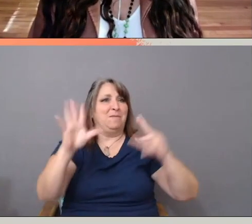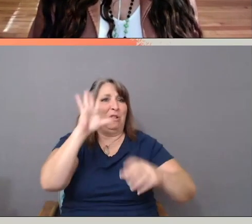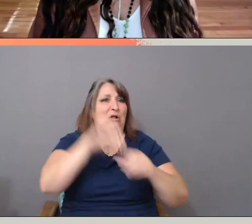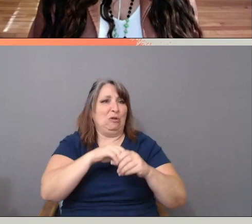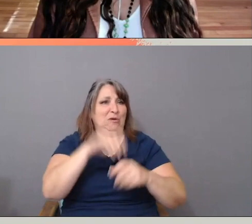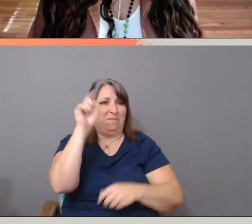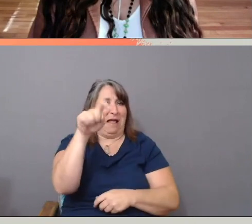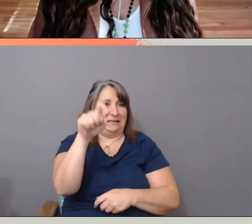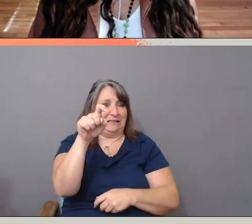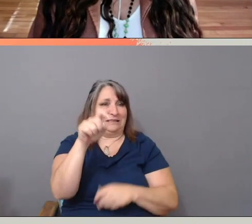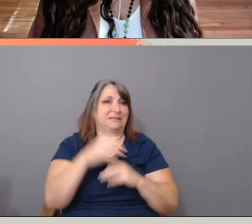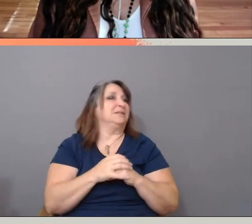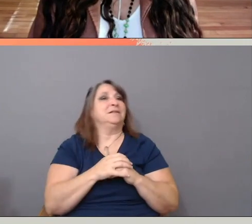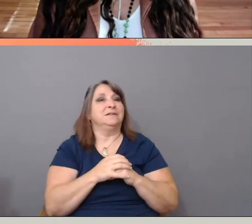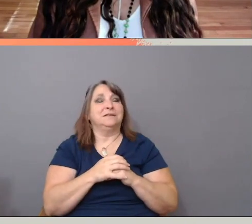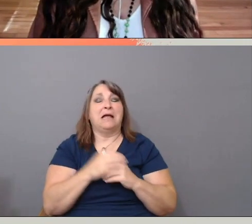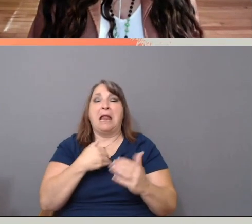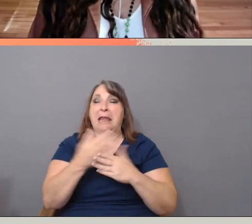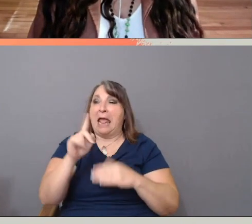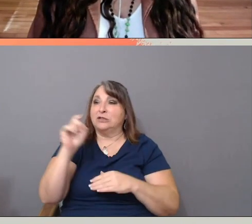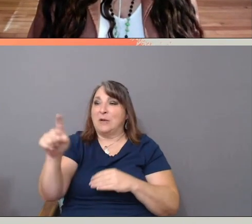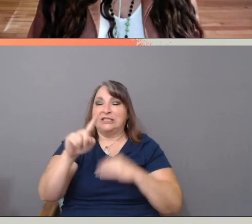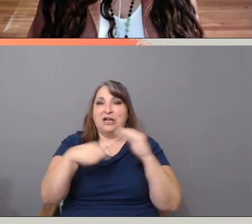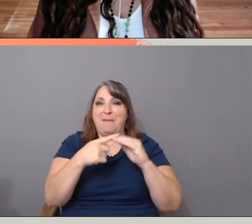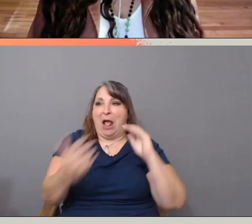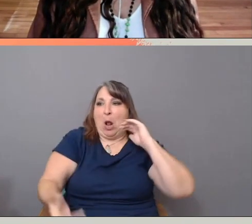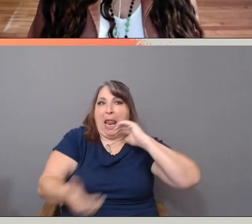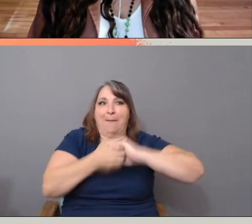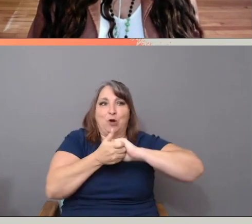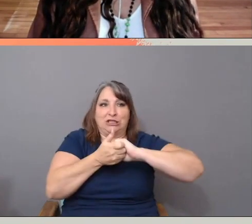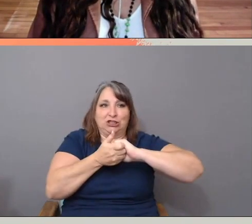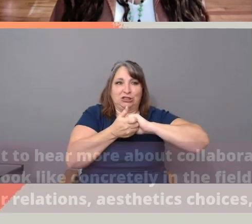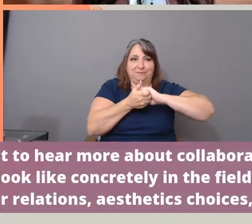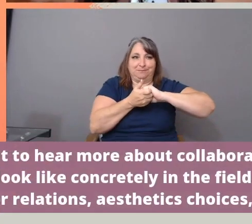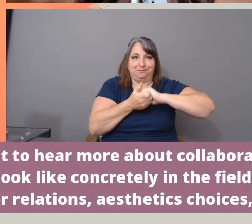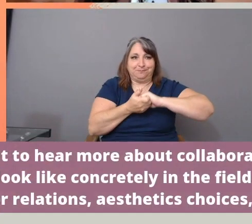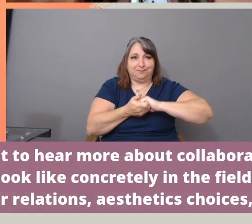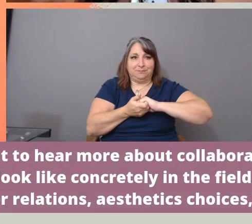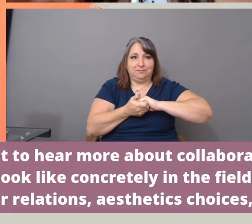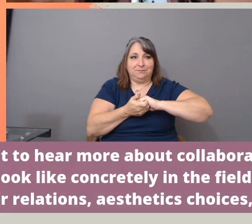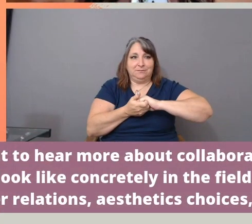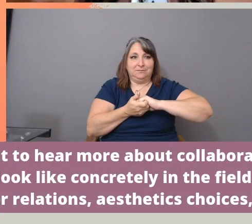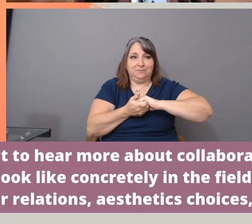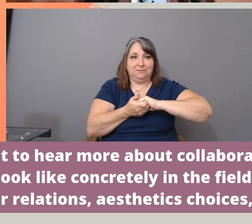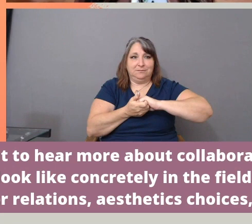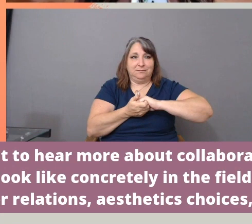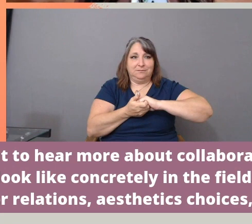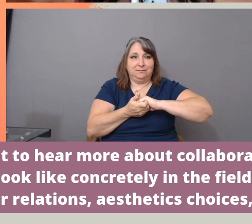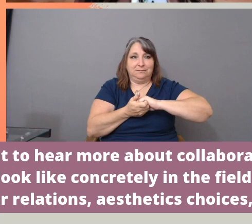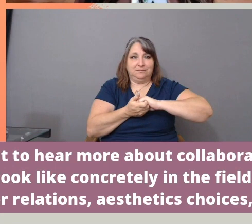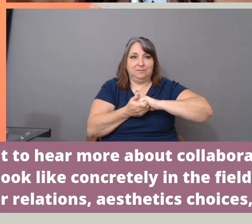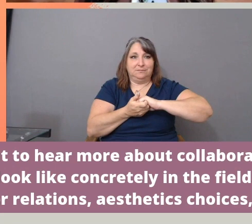The next question is about collaboration. And the question is that they want